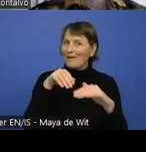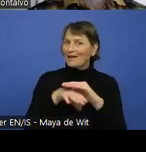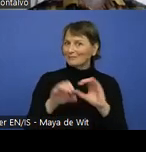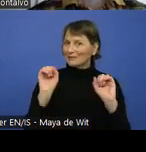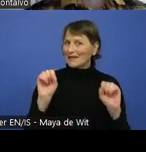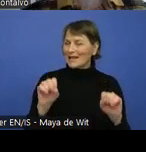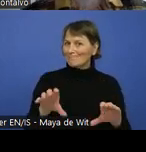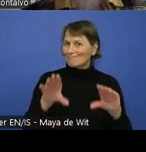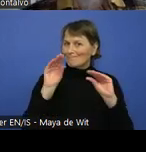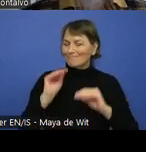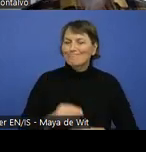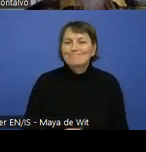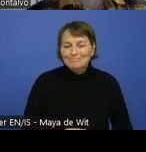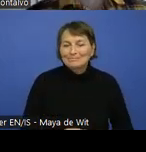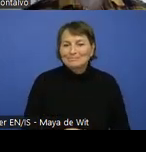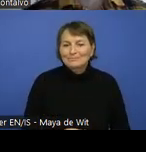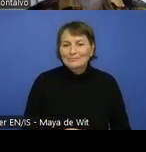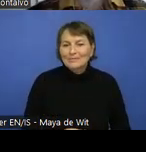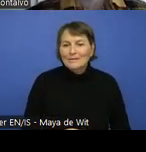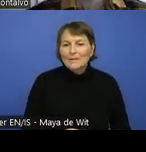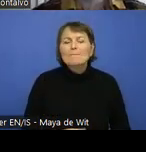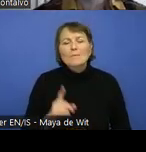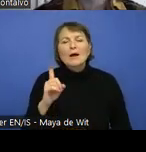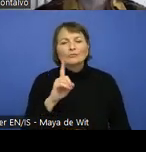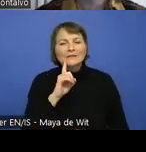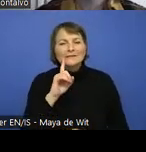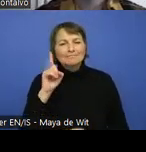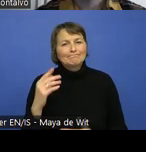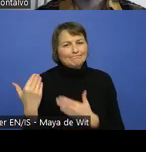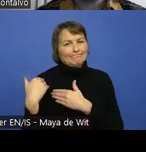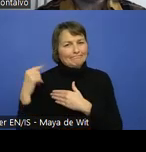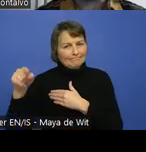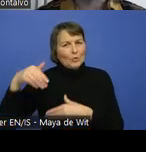But once again from a content writing perspective.